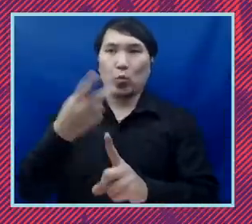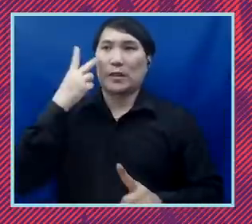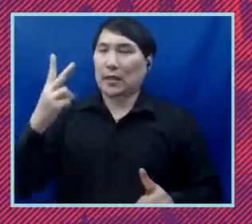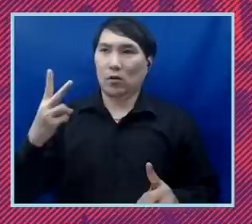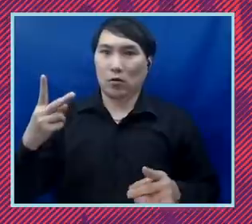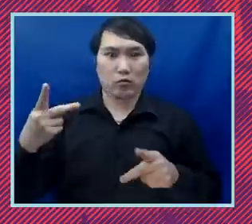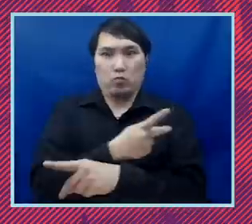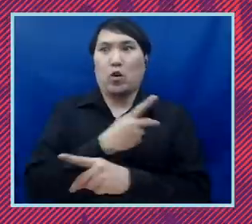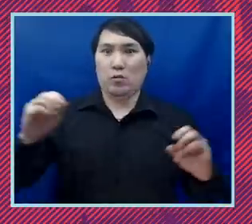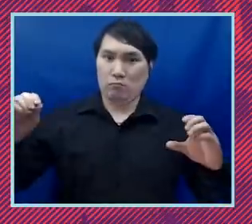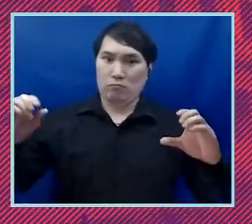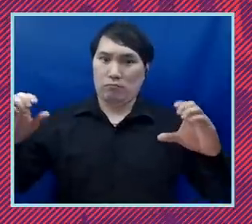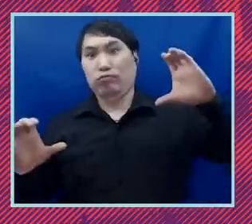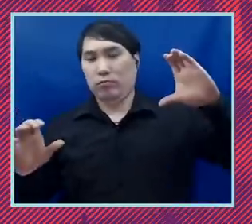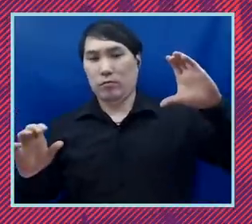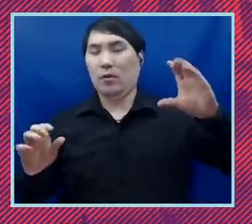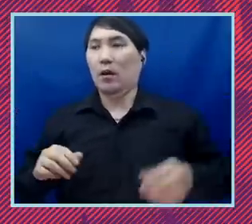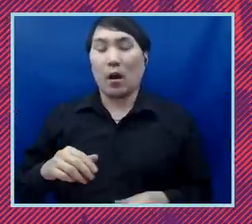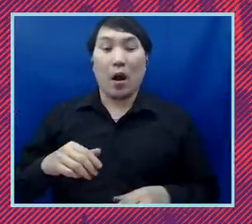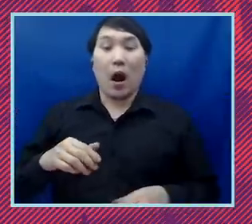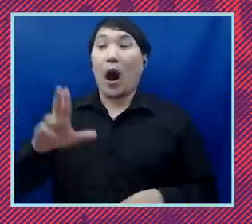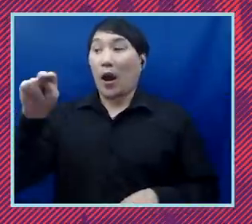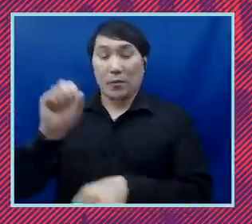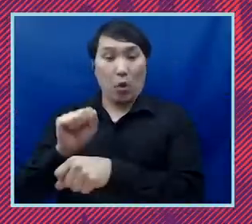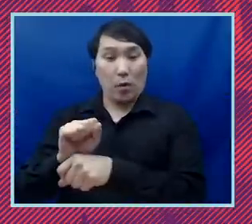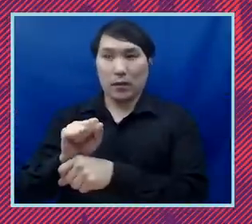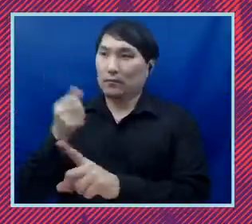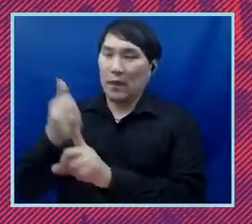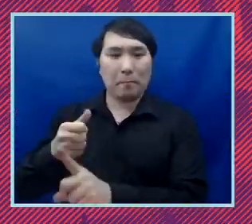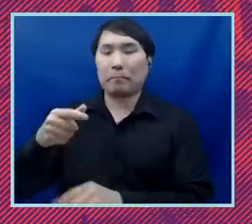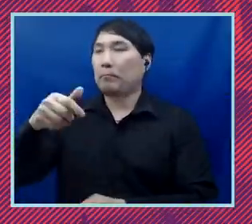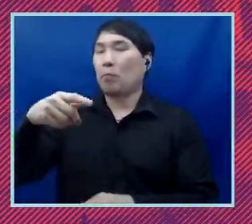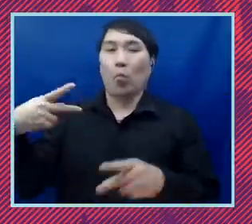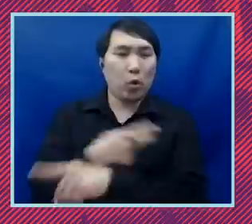vast unemployment particularly hitting black women and so we know that those numbers are only worse